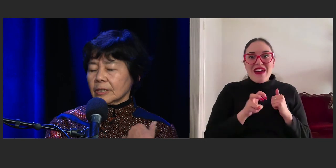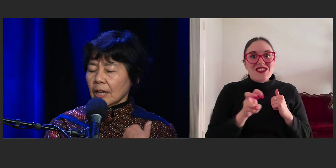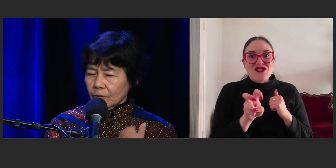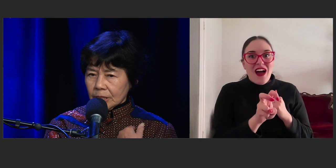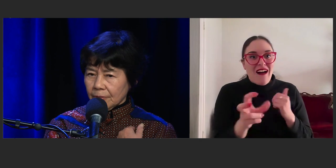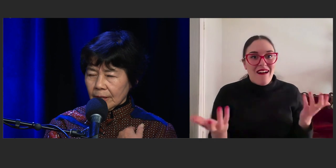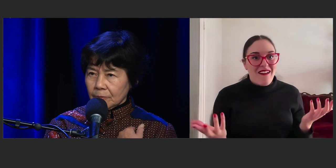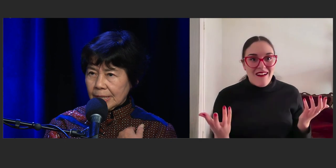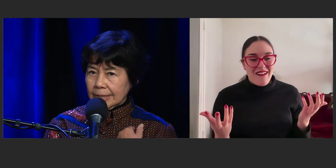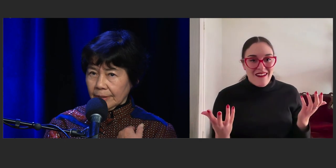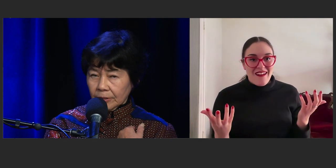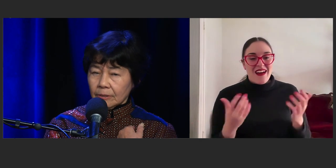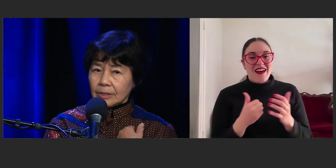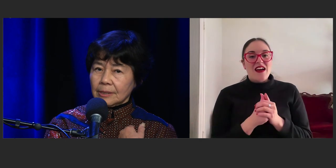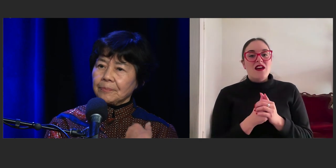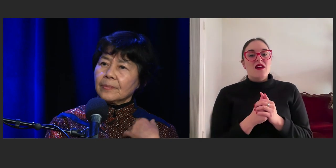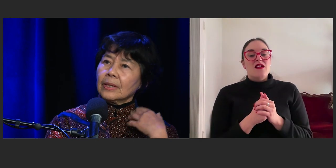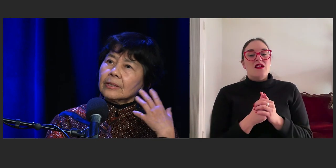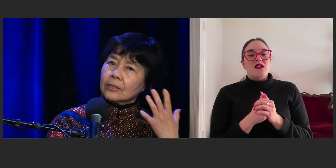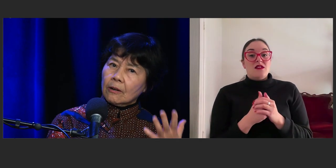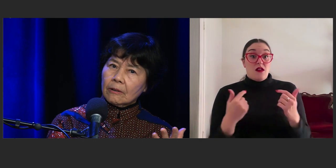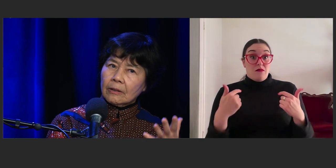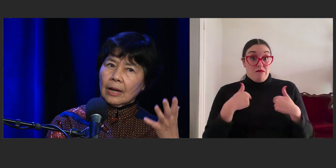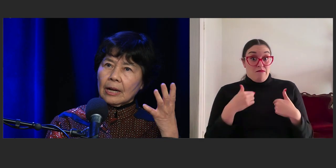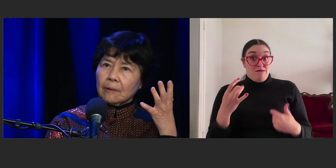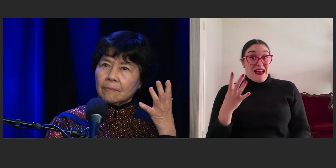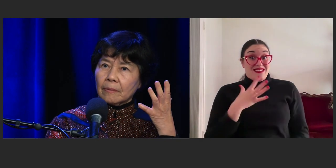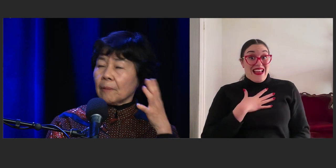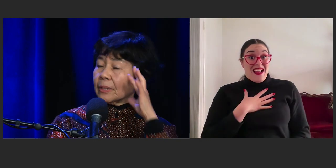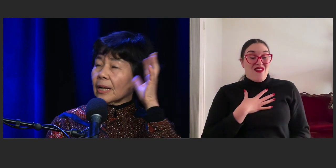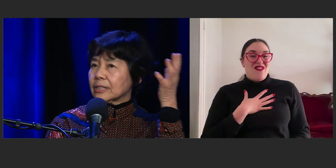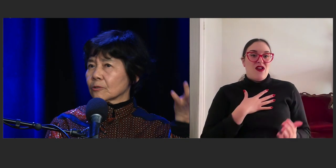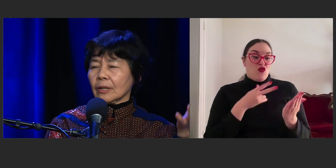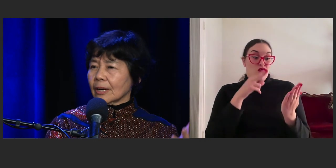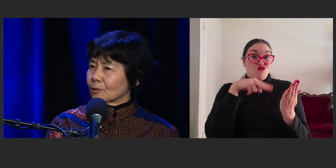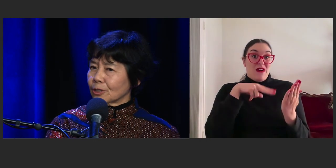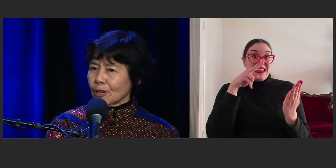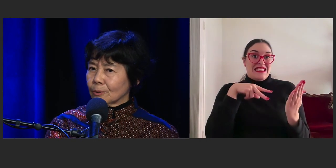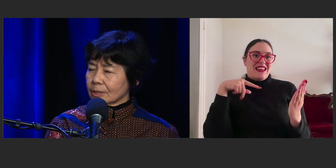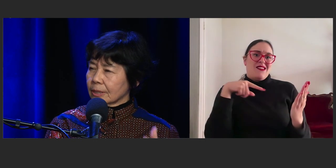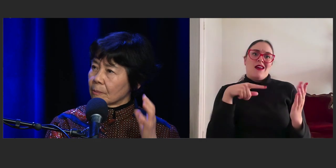'cause I've always found reading difficult. So, I mean I just rely on audio books now,